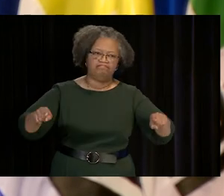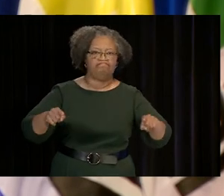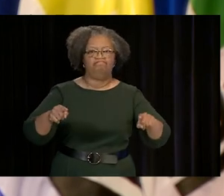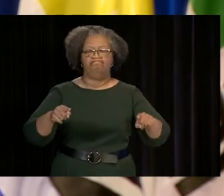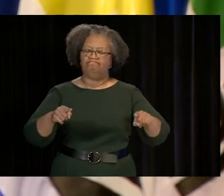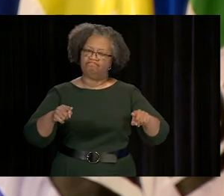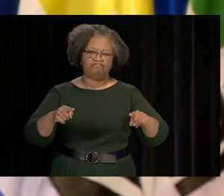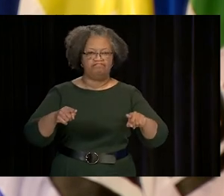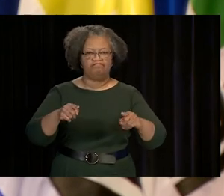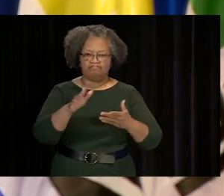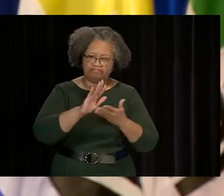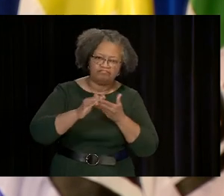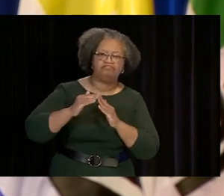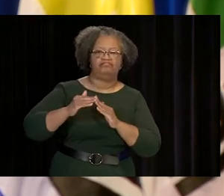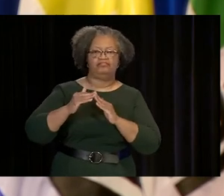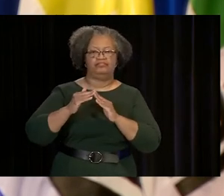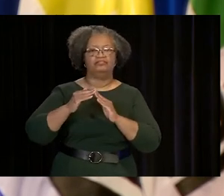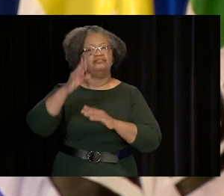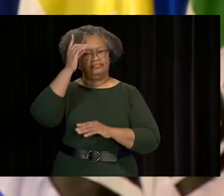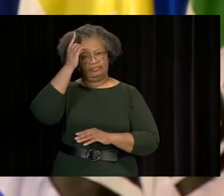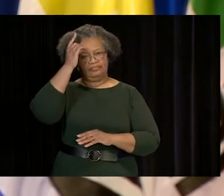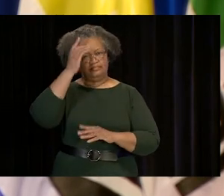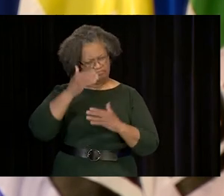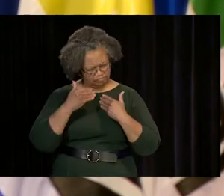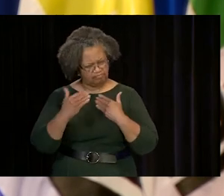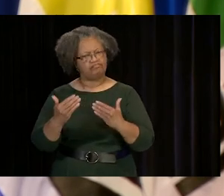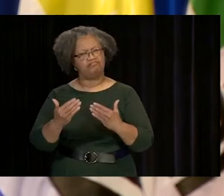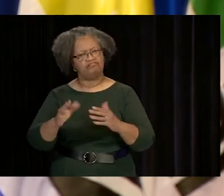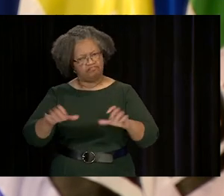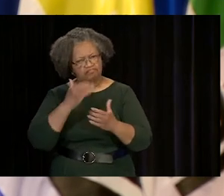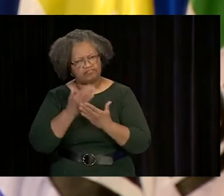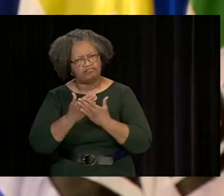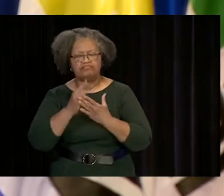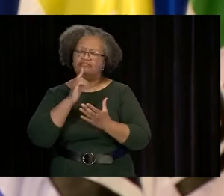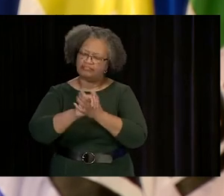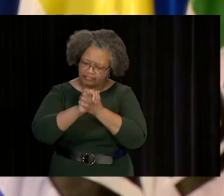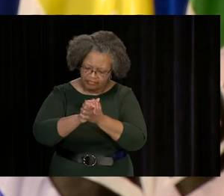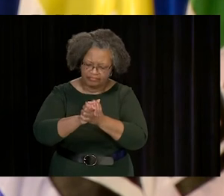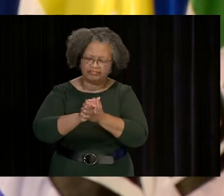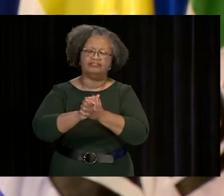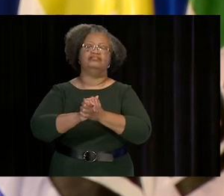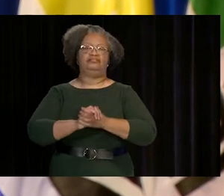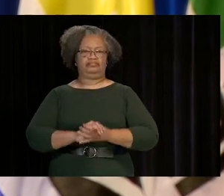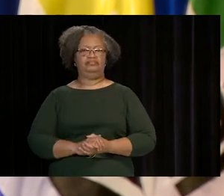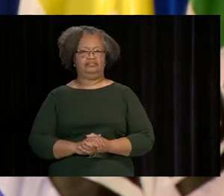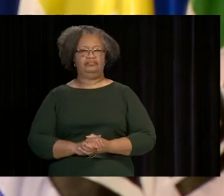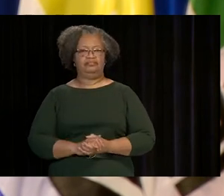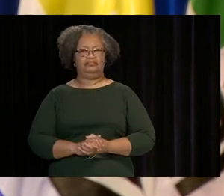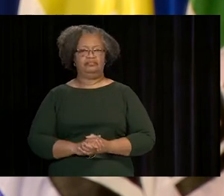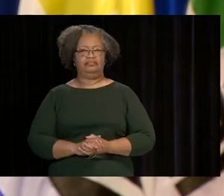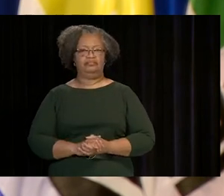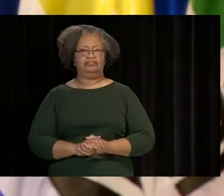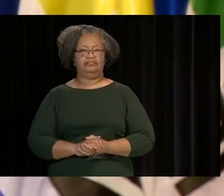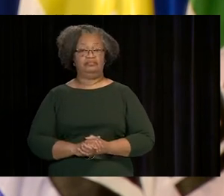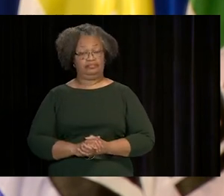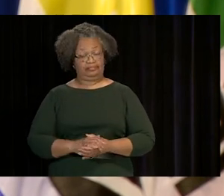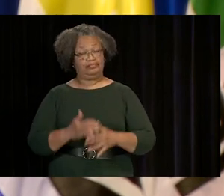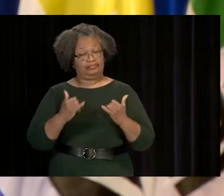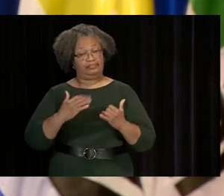OF THE DIVERSE SOCIAL FABRIC THAT IS DALLAS. GO FORTH, DO GOOD, AND CONGRATULATIONS!